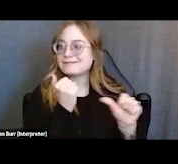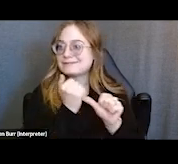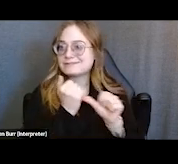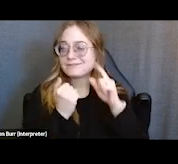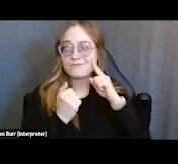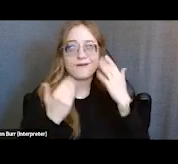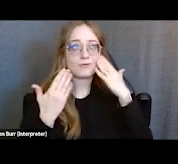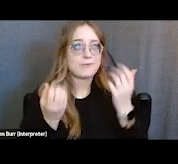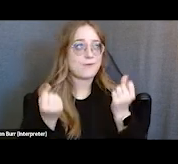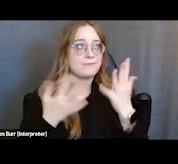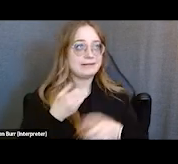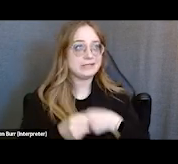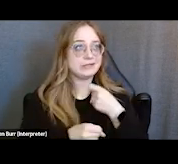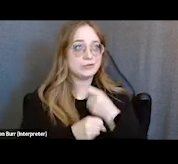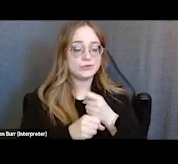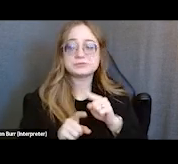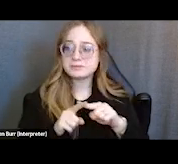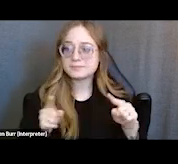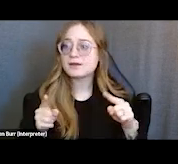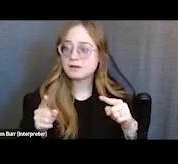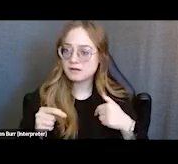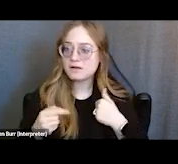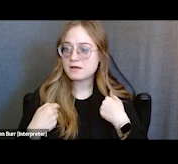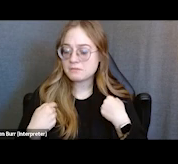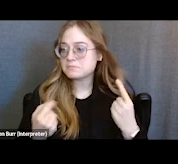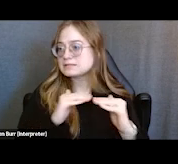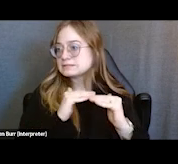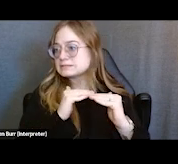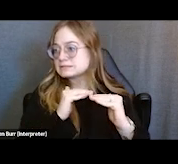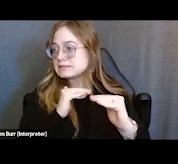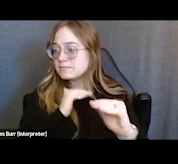but I have been stable, whatever, and if I need anything